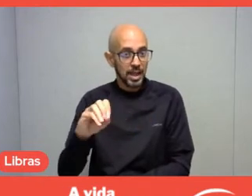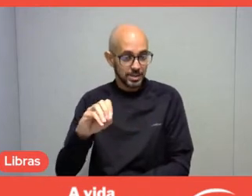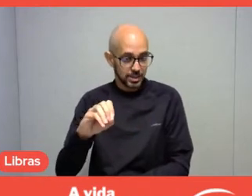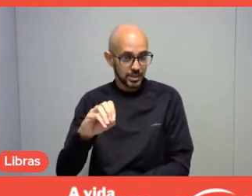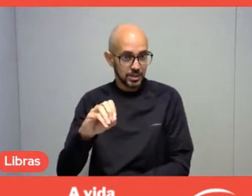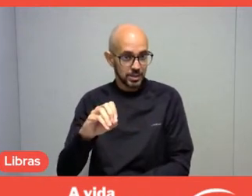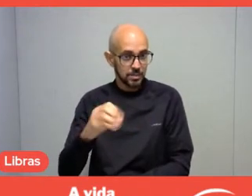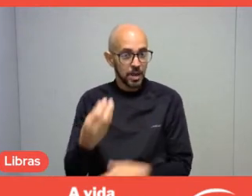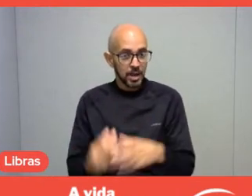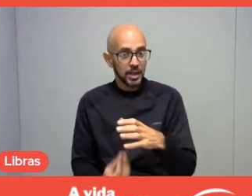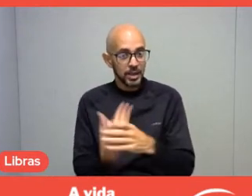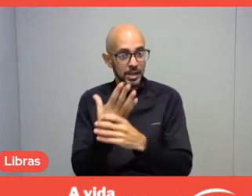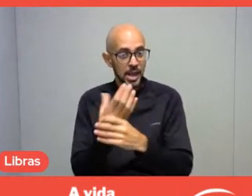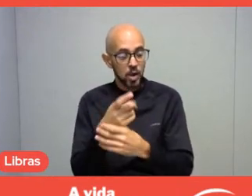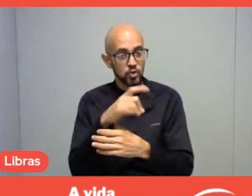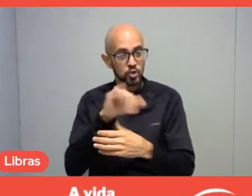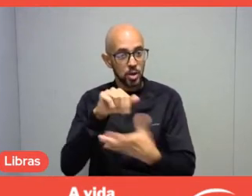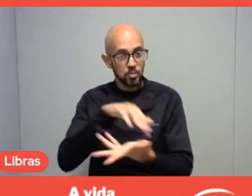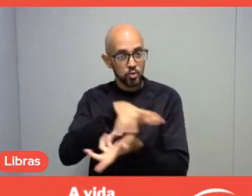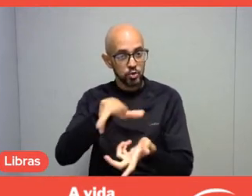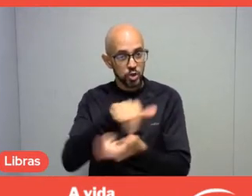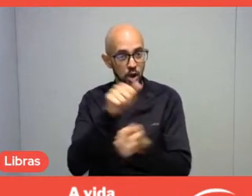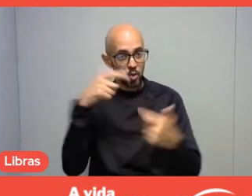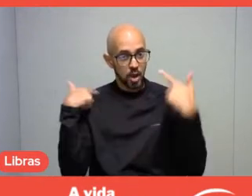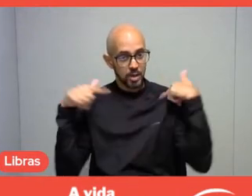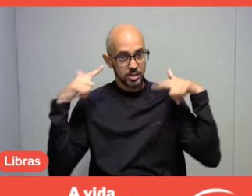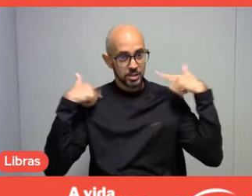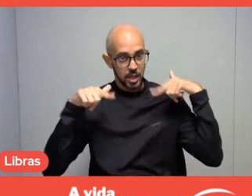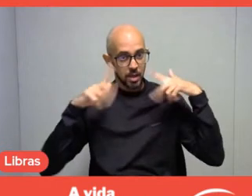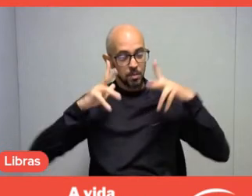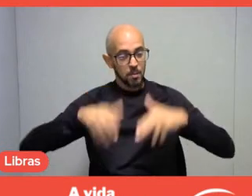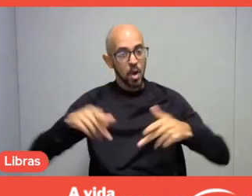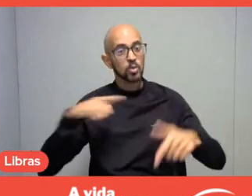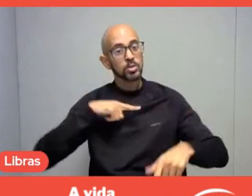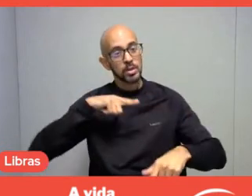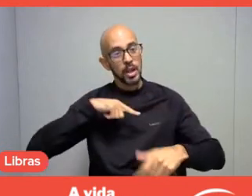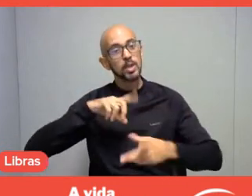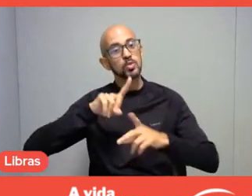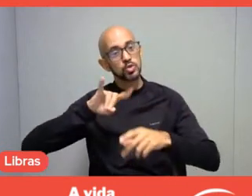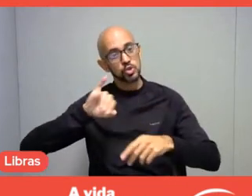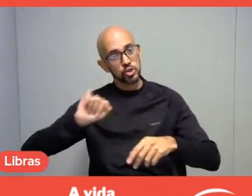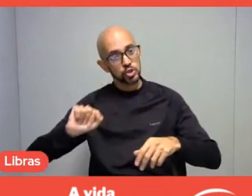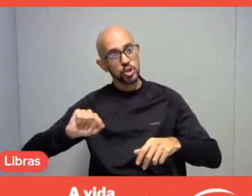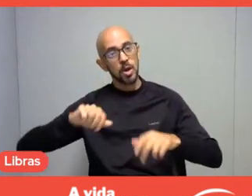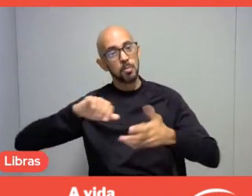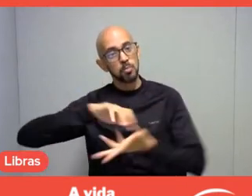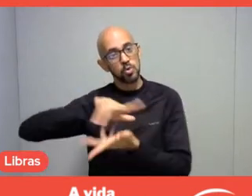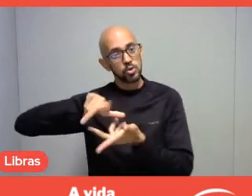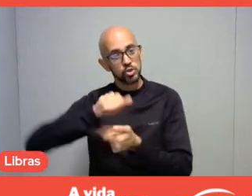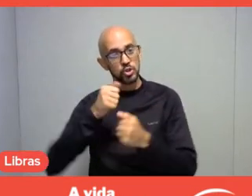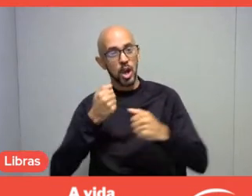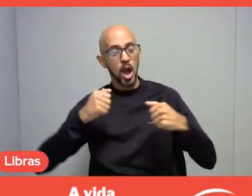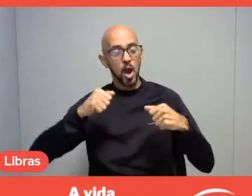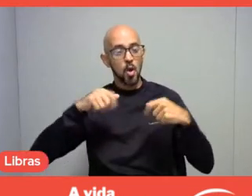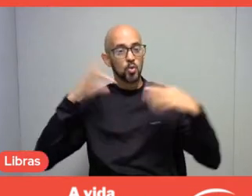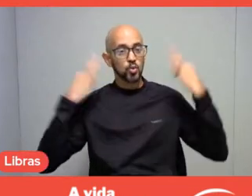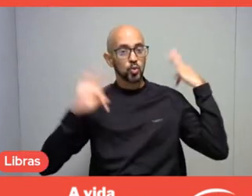following the example of the World Tourism Day, celebrated in September of each year, among several other world days.